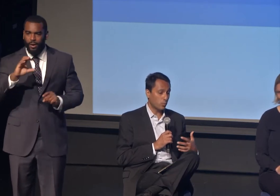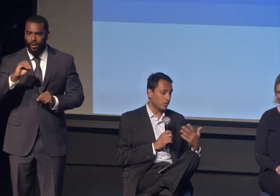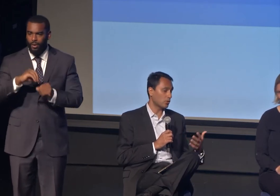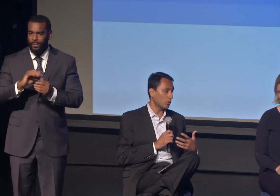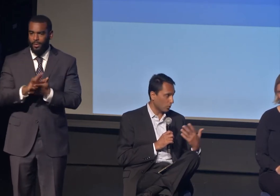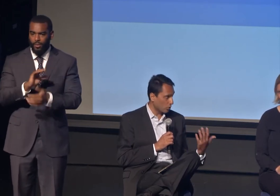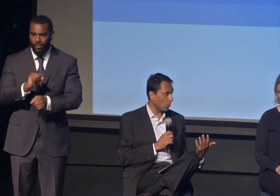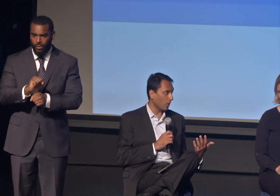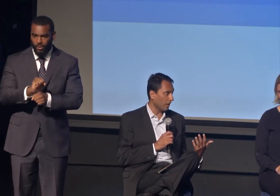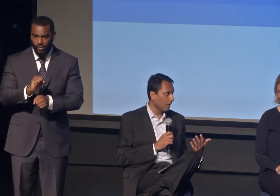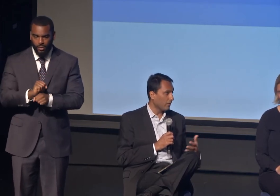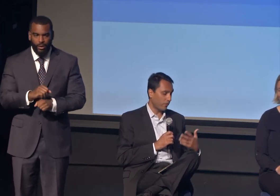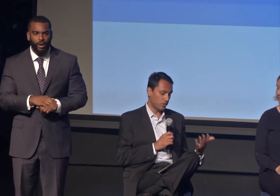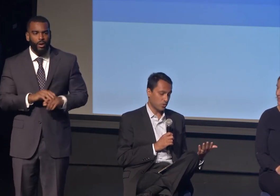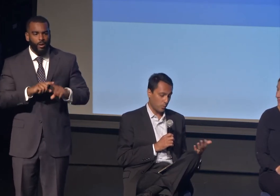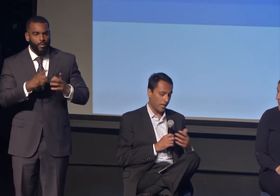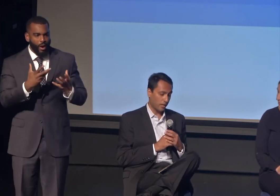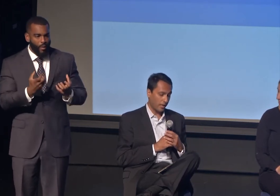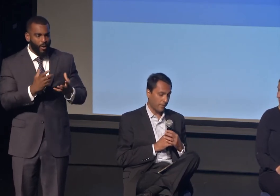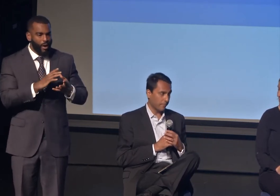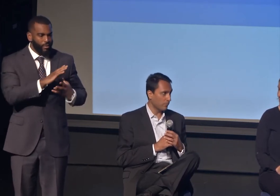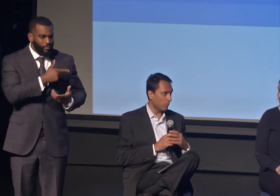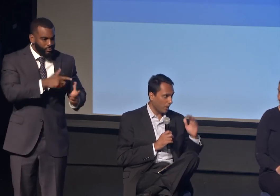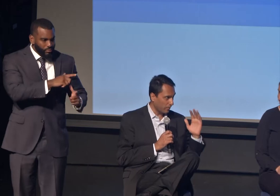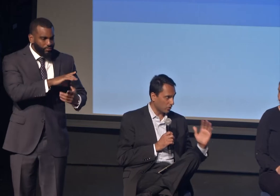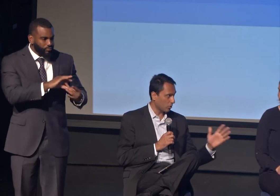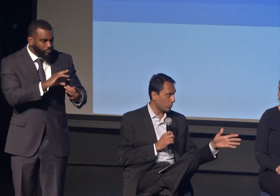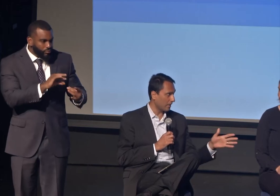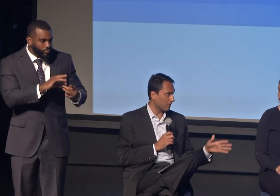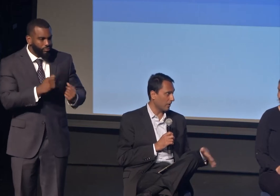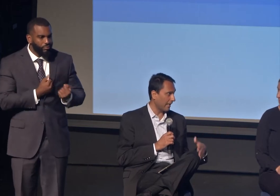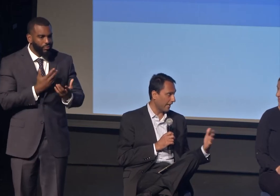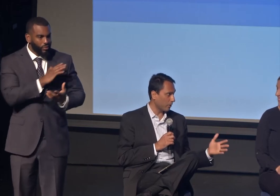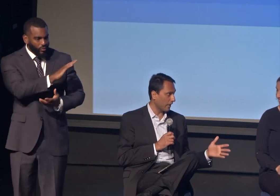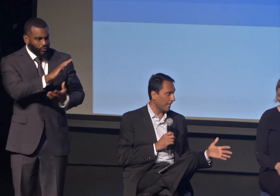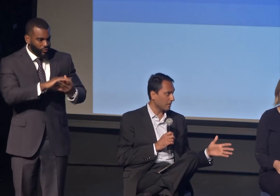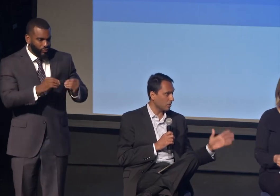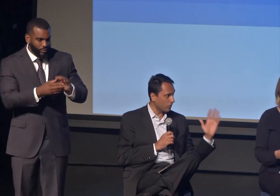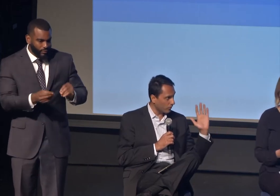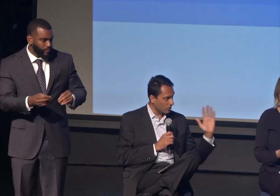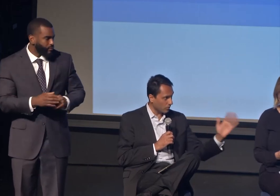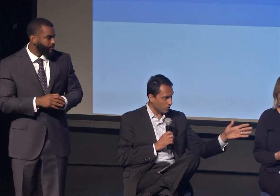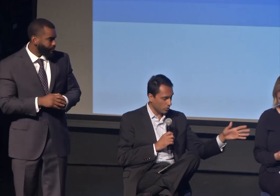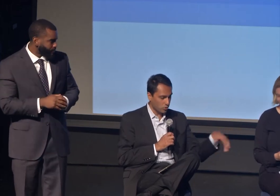to register your story, first as well. Why don't we go straight down the line? Andria, I'll ask you first.